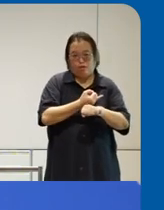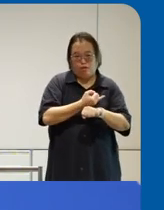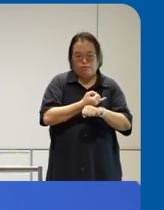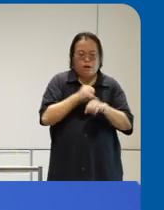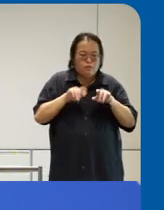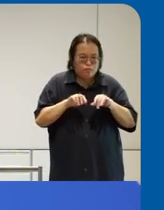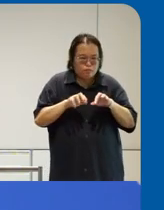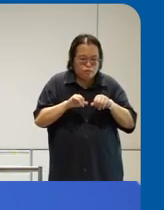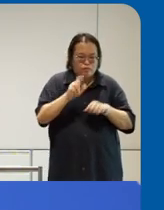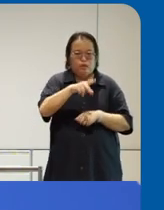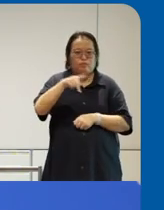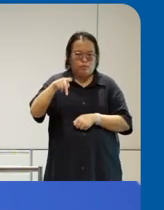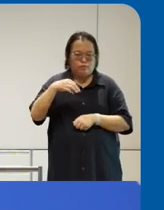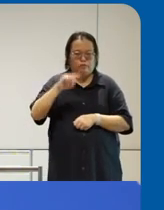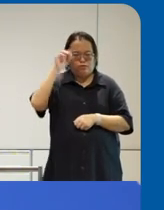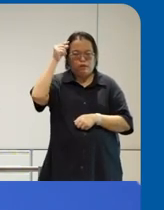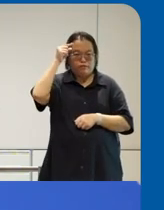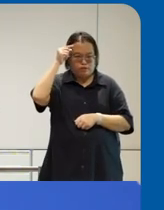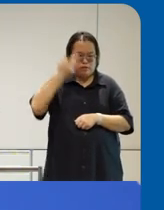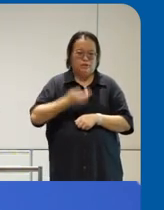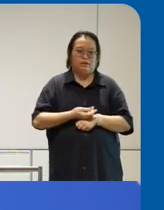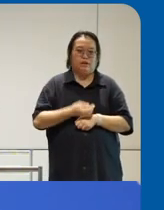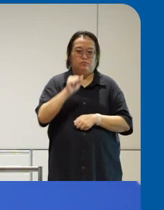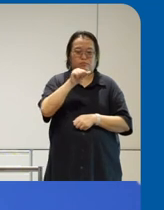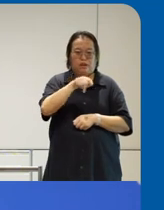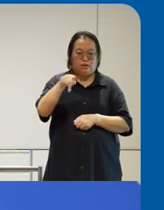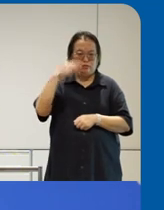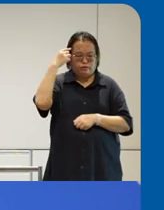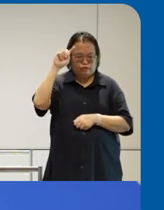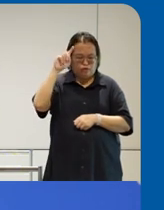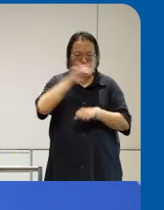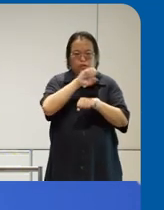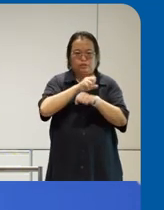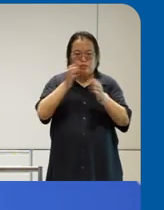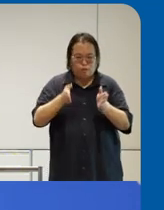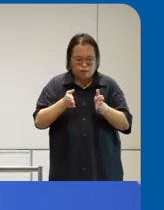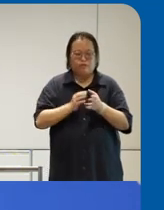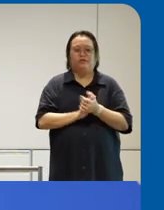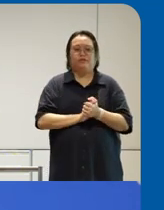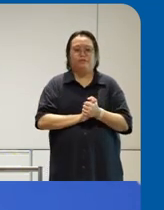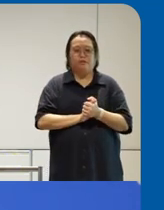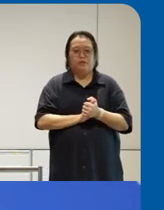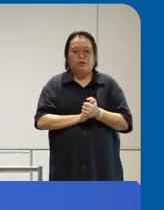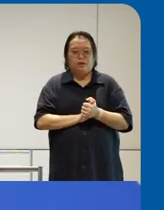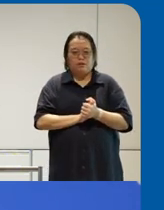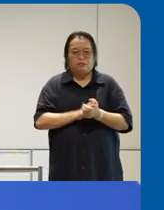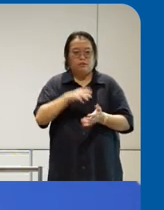um the whole of government we are building uh apps for Citizens uh on 7 to 10 p.m. what we